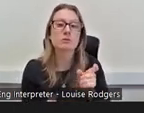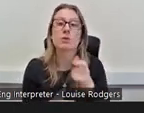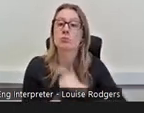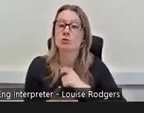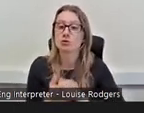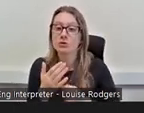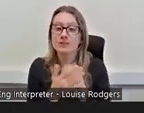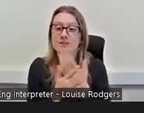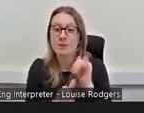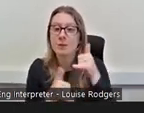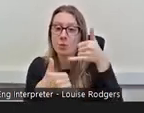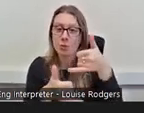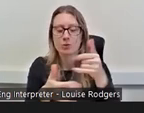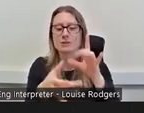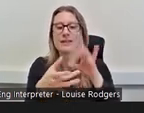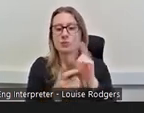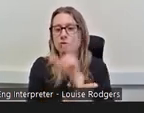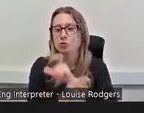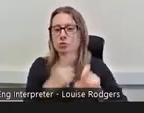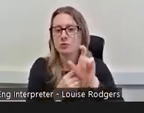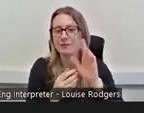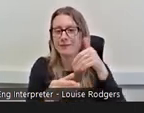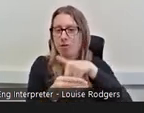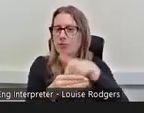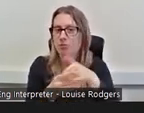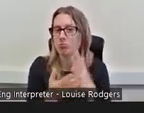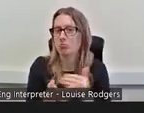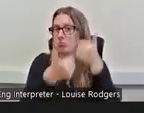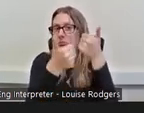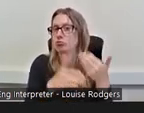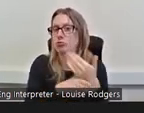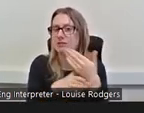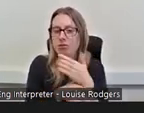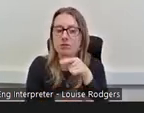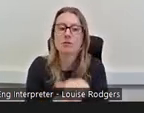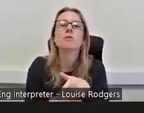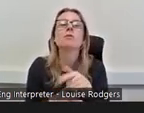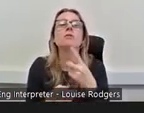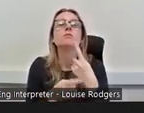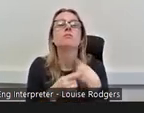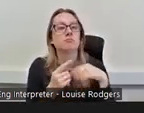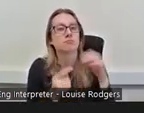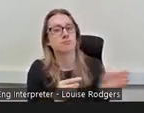involvement which was very practical and I ended up securing employment as a Community Coordinator.